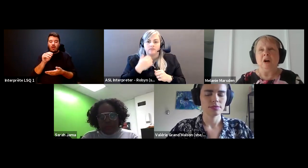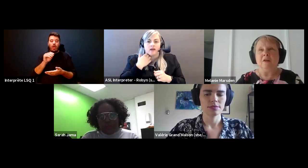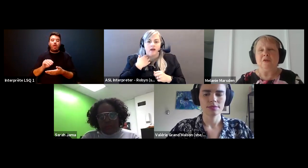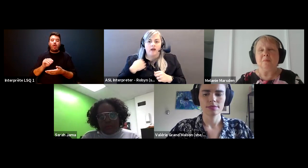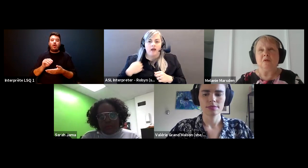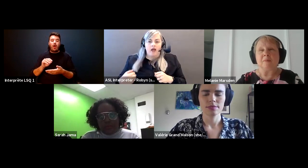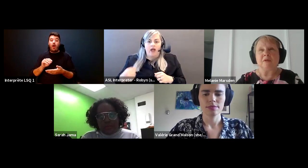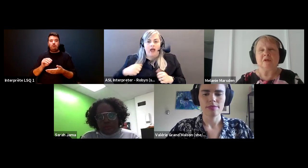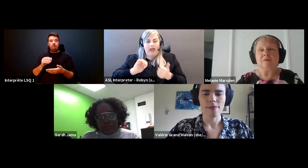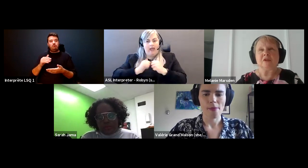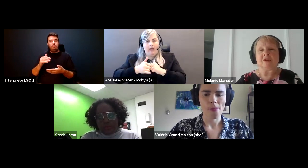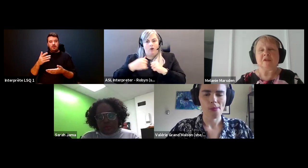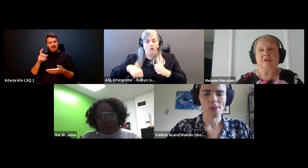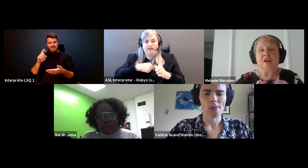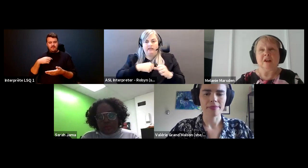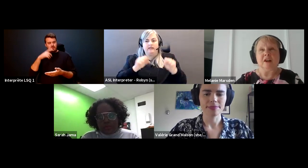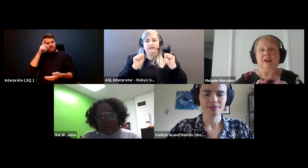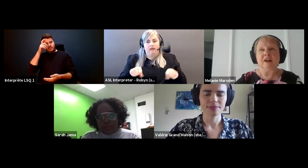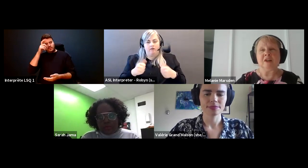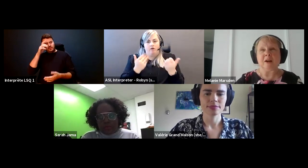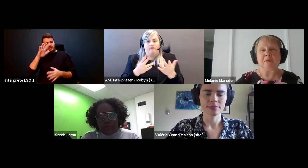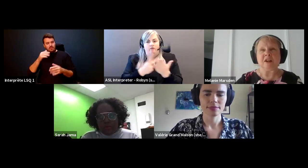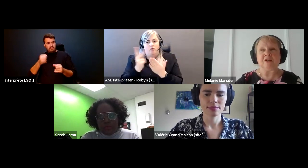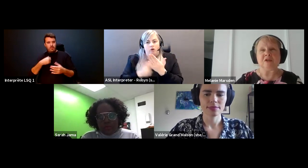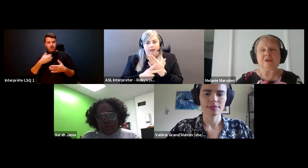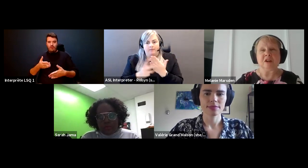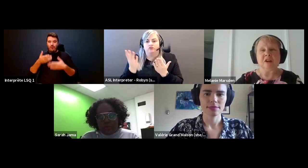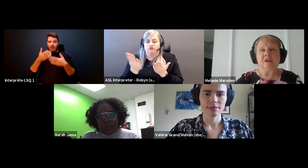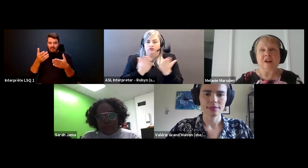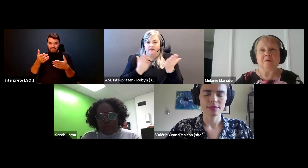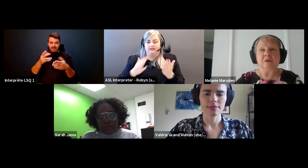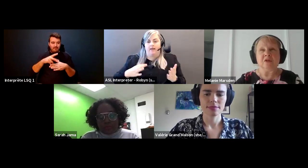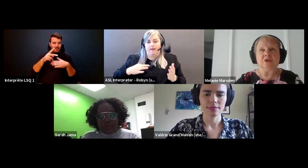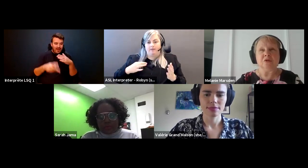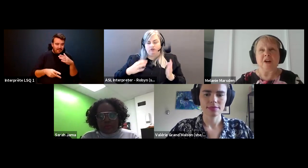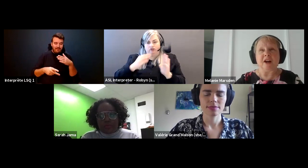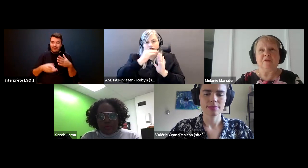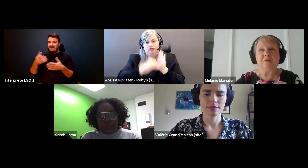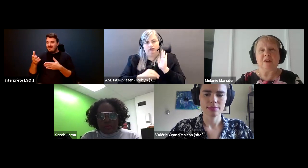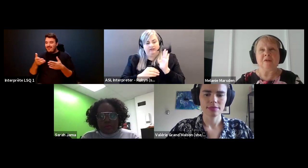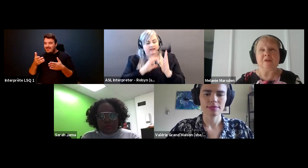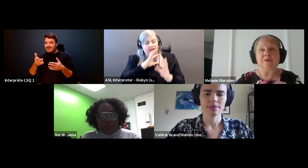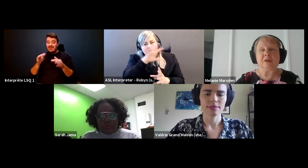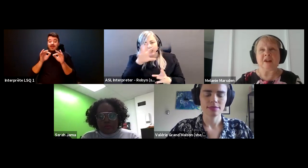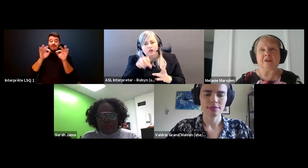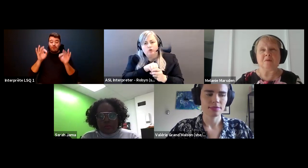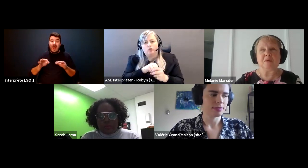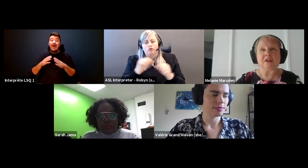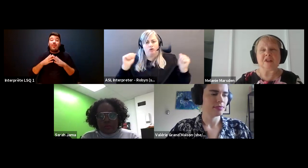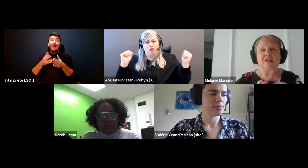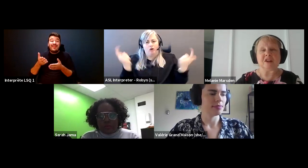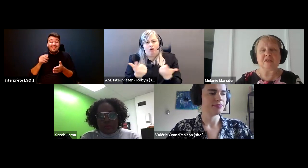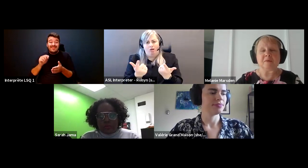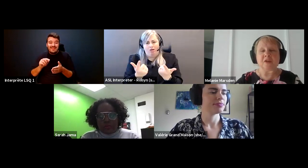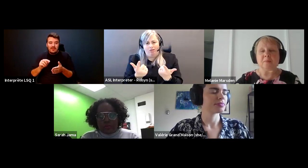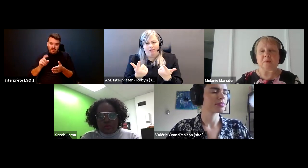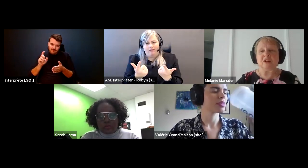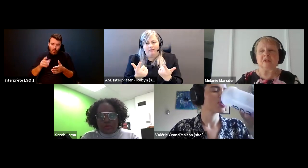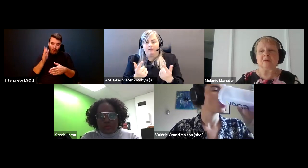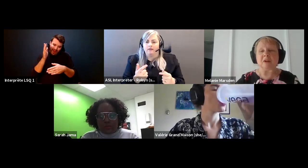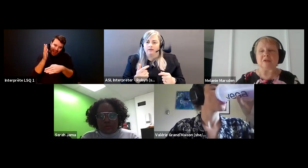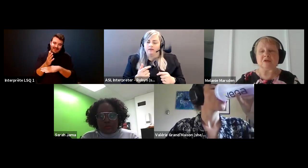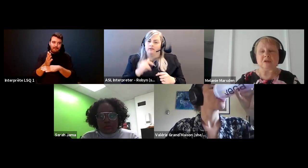Melanie Marsden: offer programs and services and applications that will include everyone from the get go because that sends a very particular message.